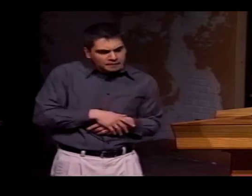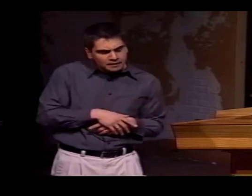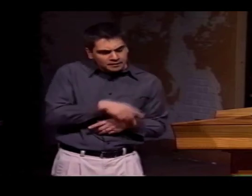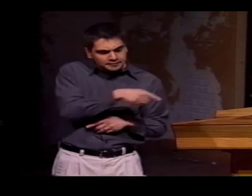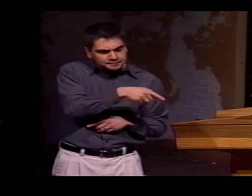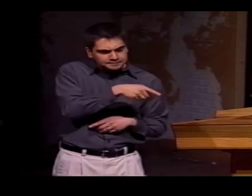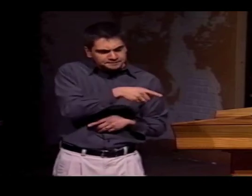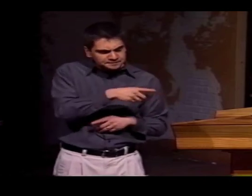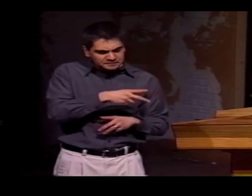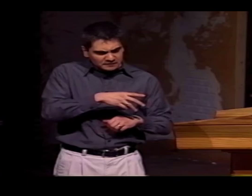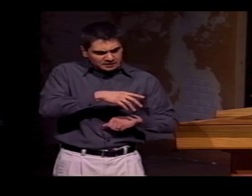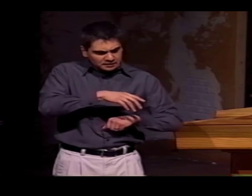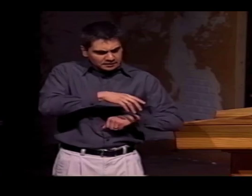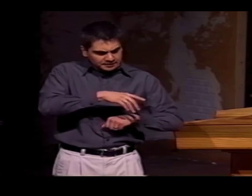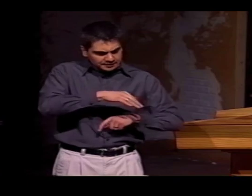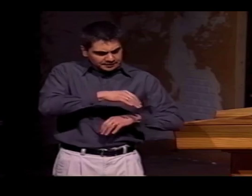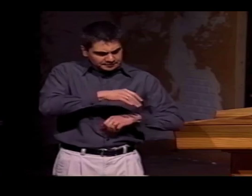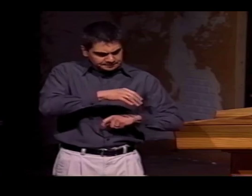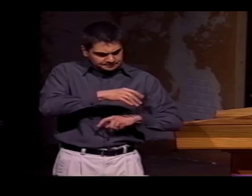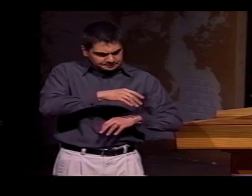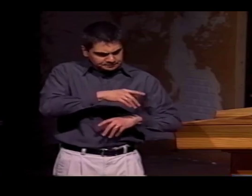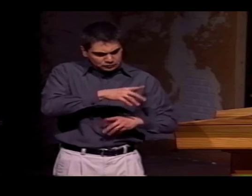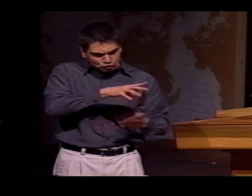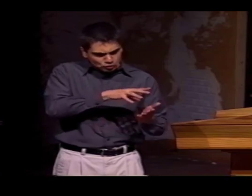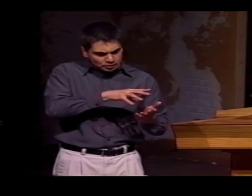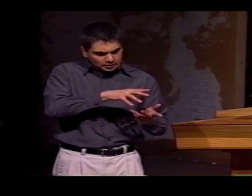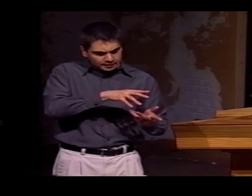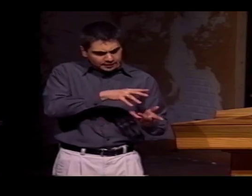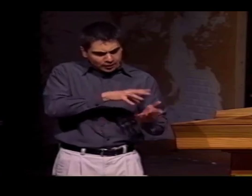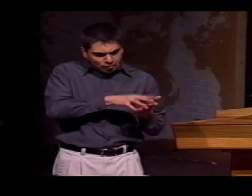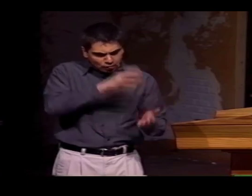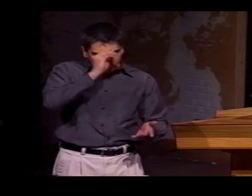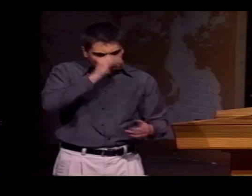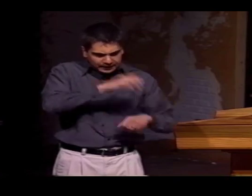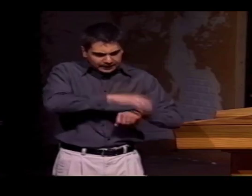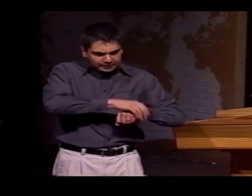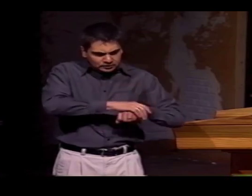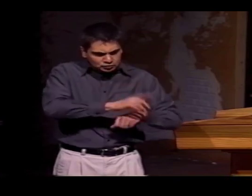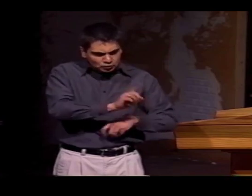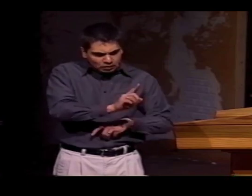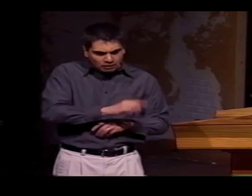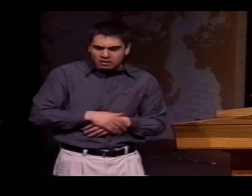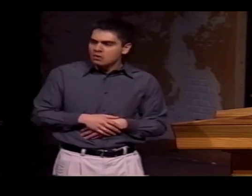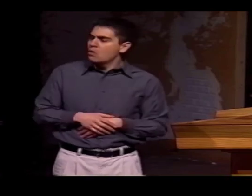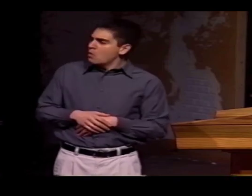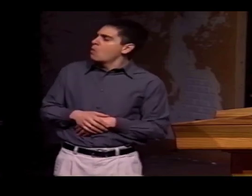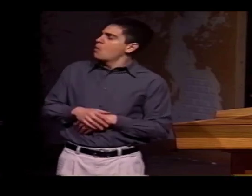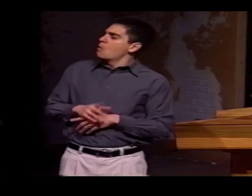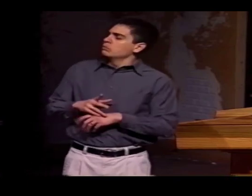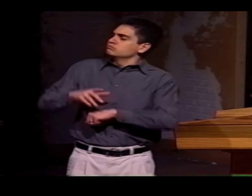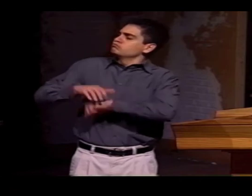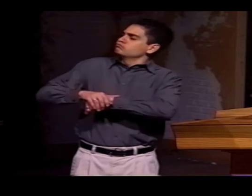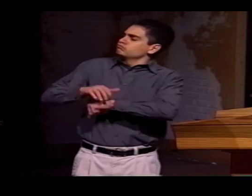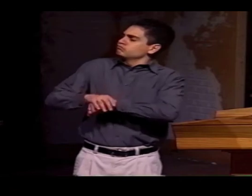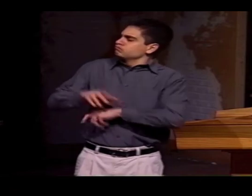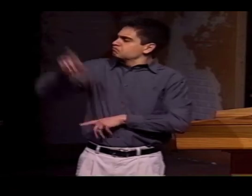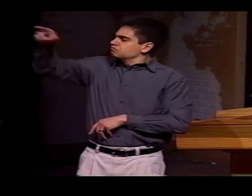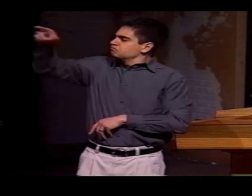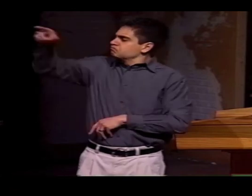AND THE QUESTION WAS ASKED... "WHERE DID YOU LEARN ENGLISH?"